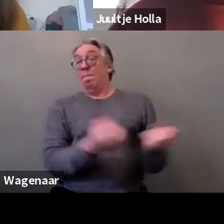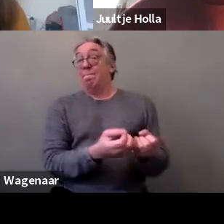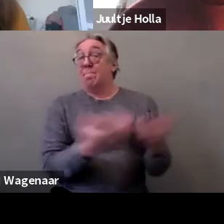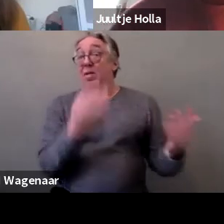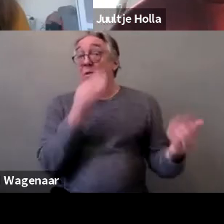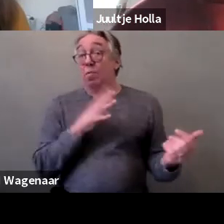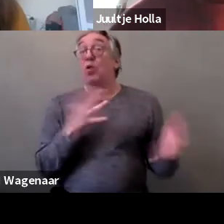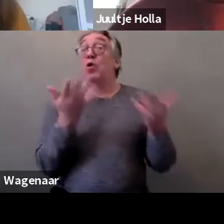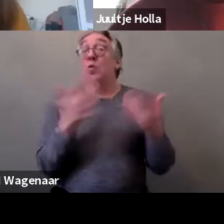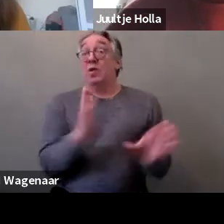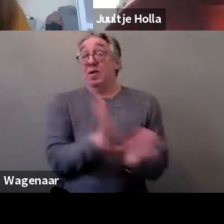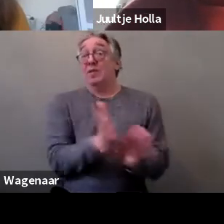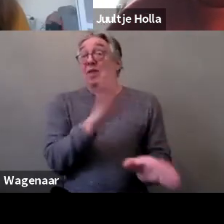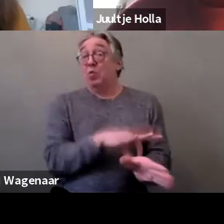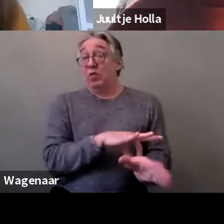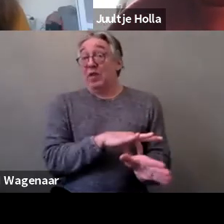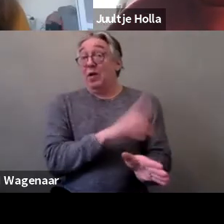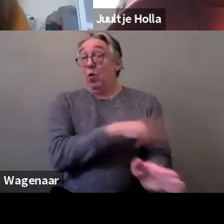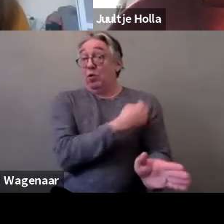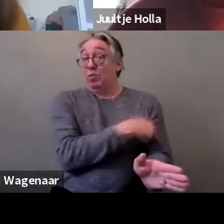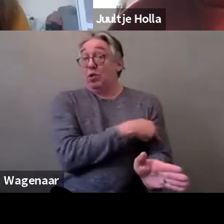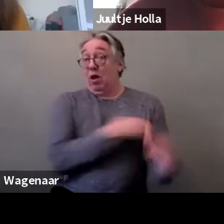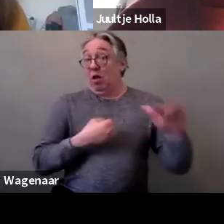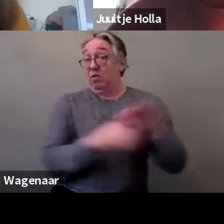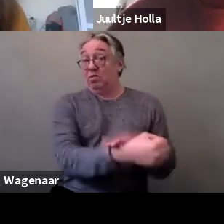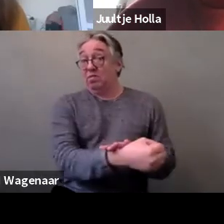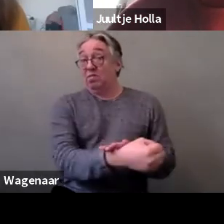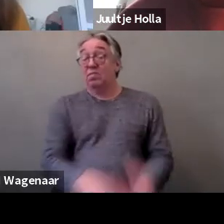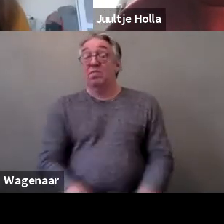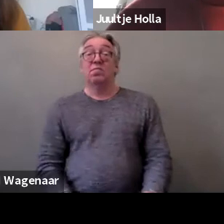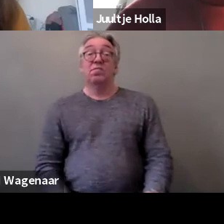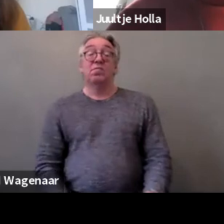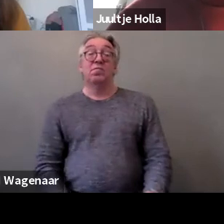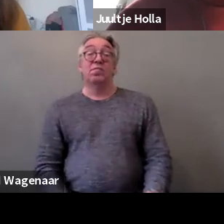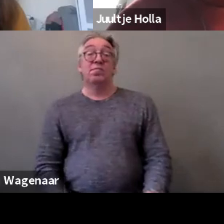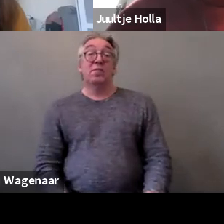in psychiatric units, to be honest, the worse cases of violence that I heard